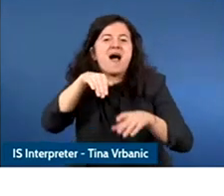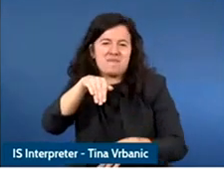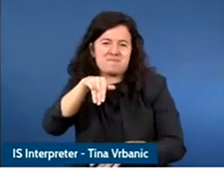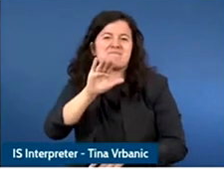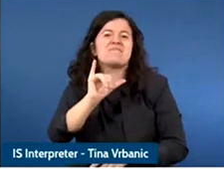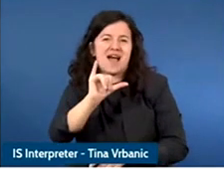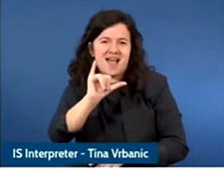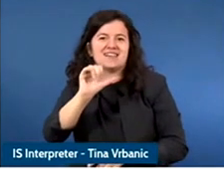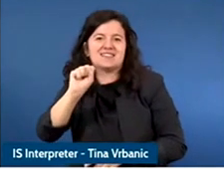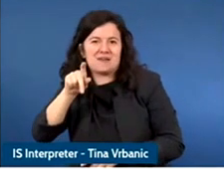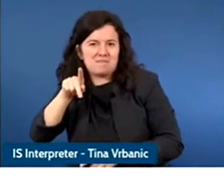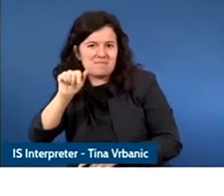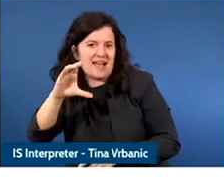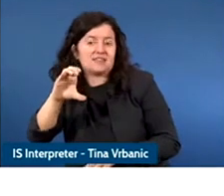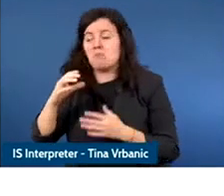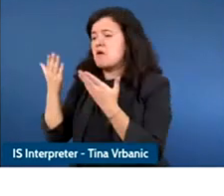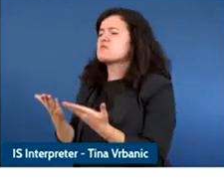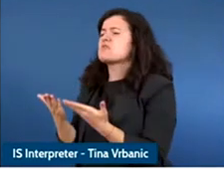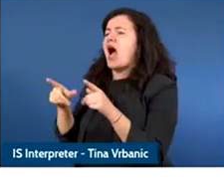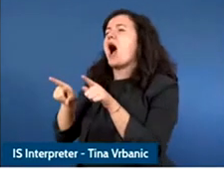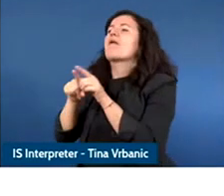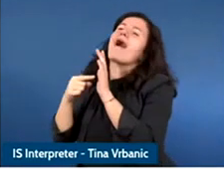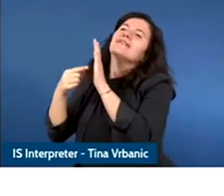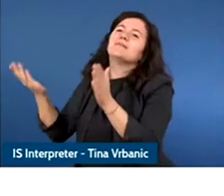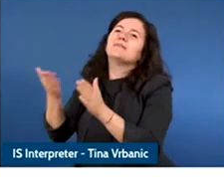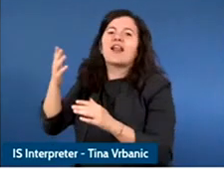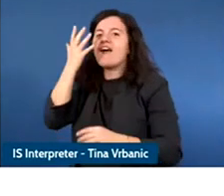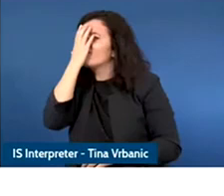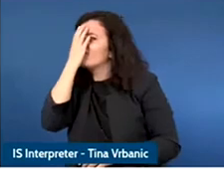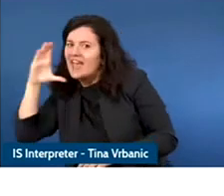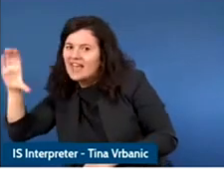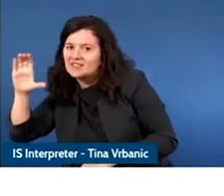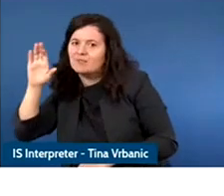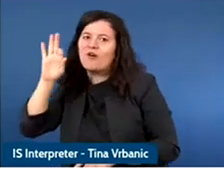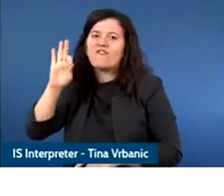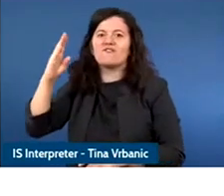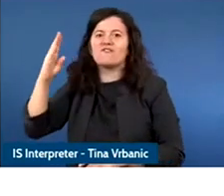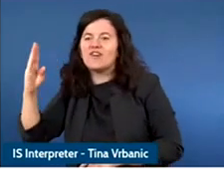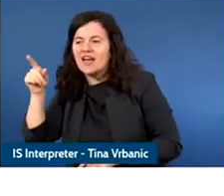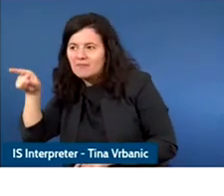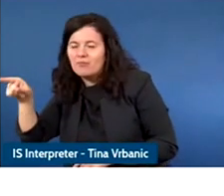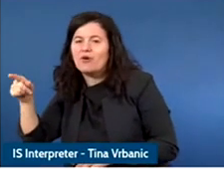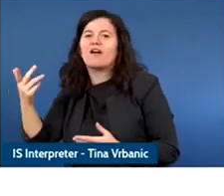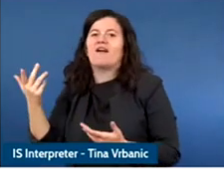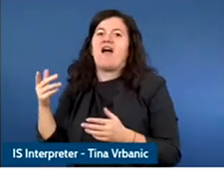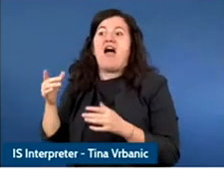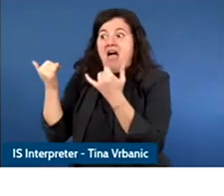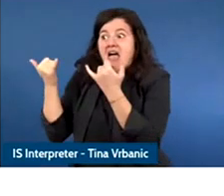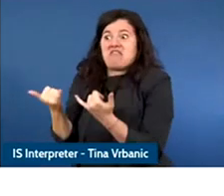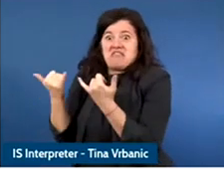Like Facebook and even Facebook as we know it today is no longer necessarily